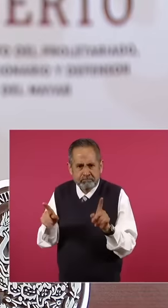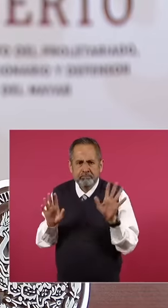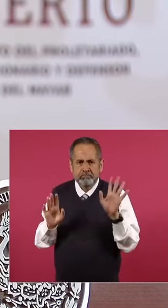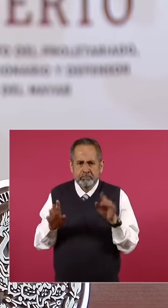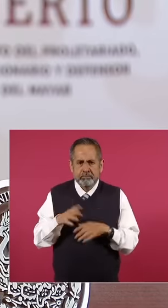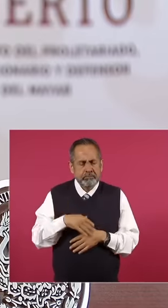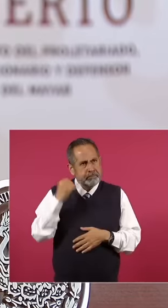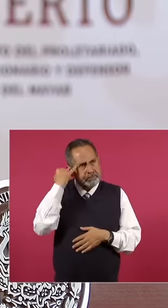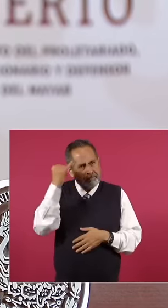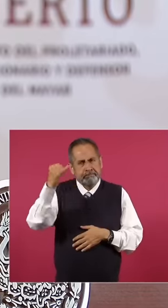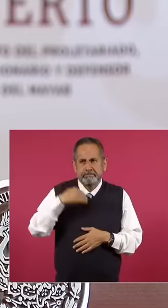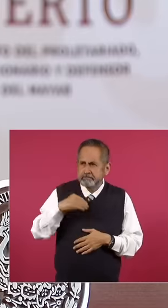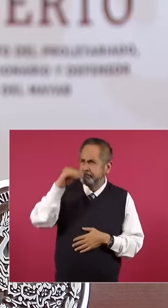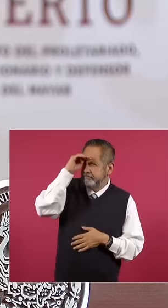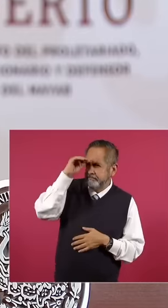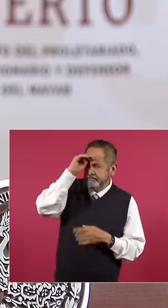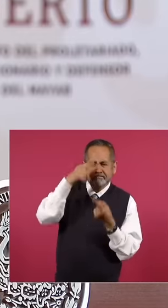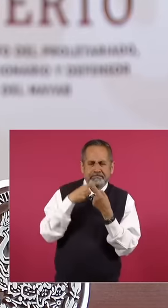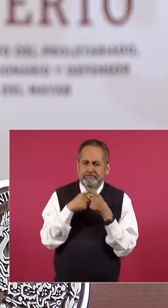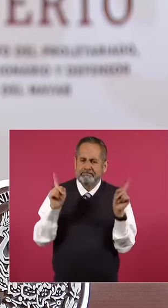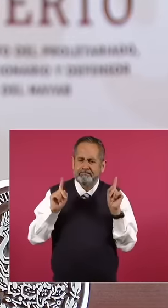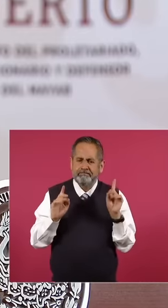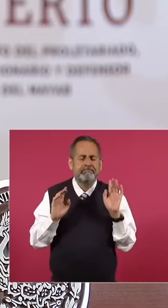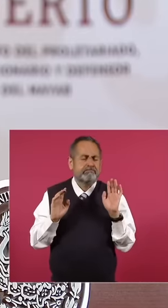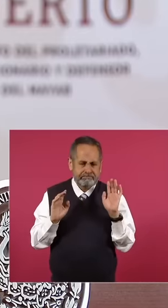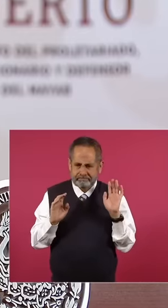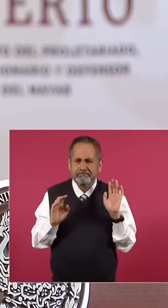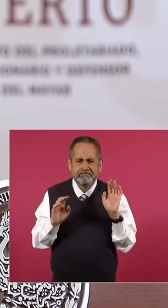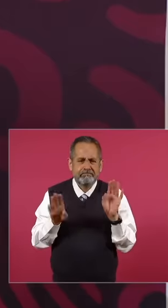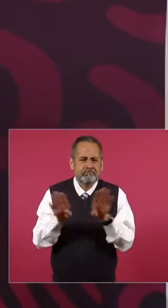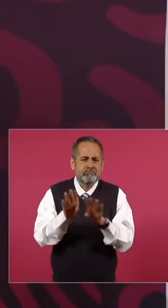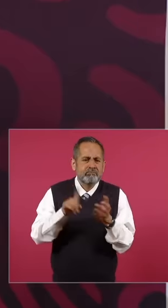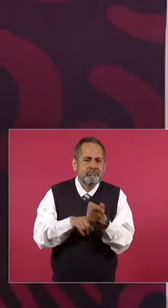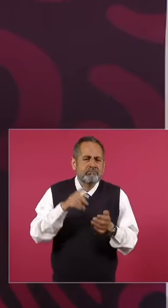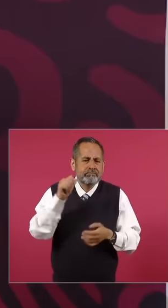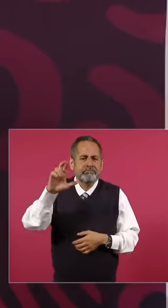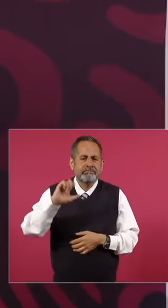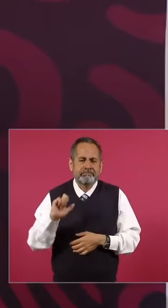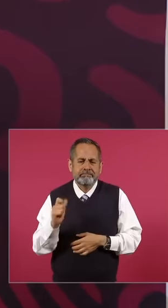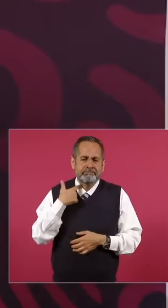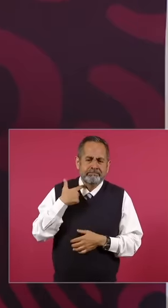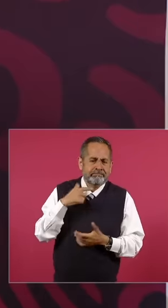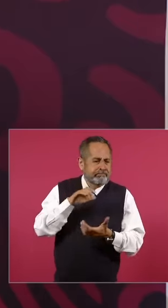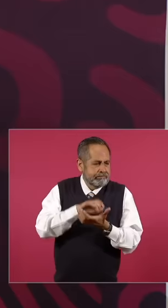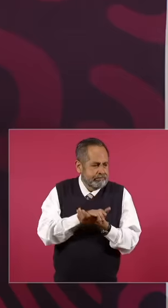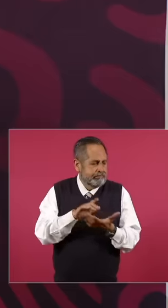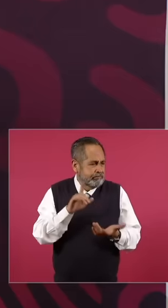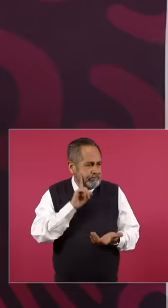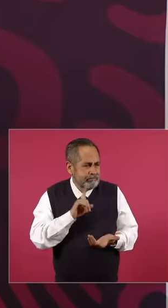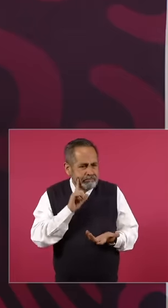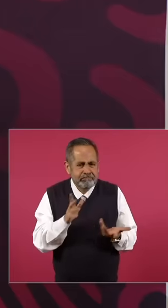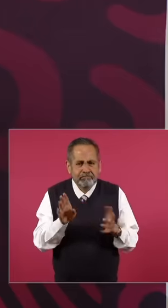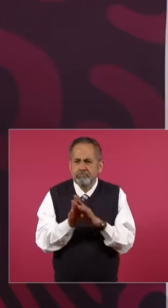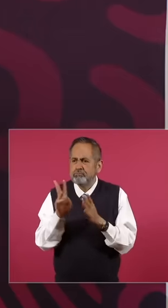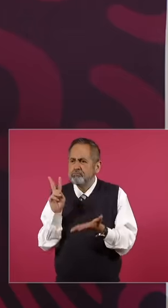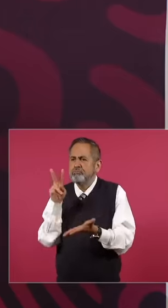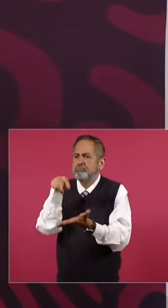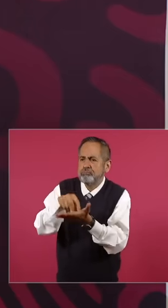an exercise in reflection on the public space of women, their presence in political life in